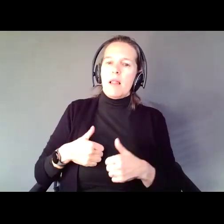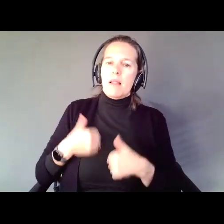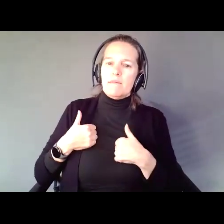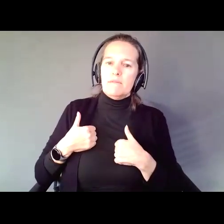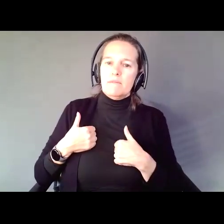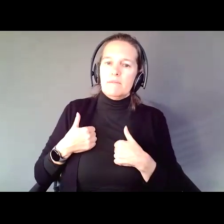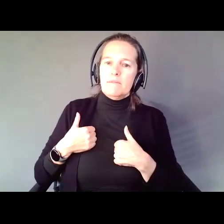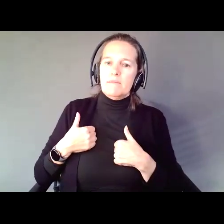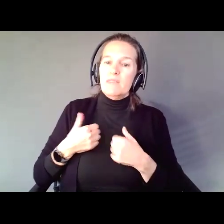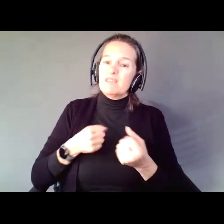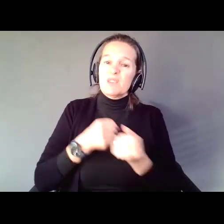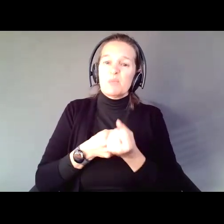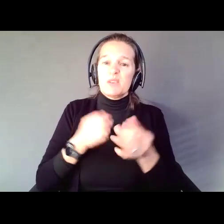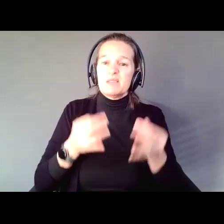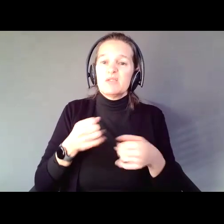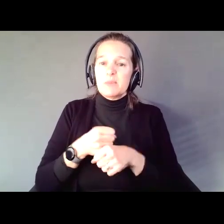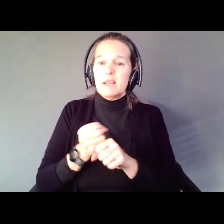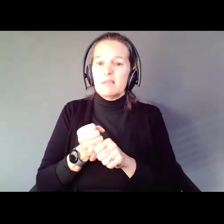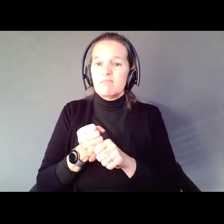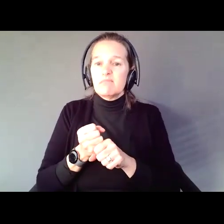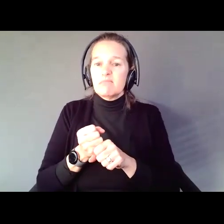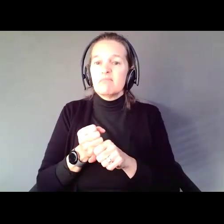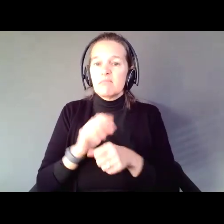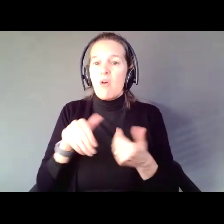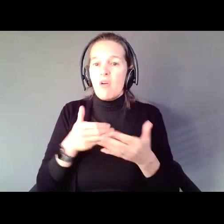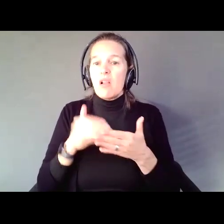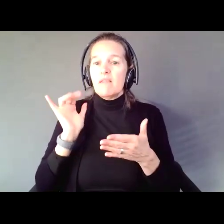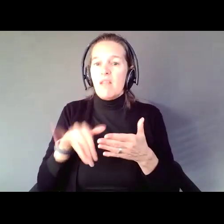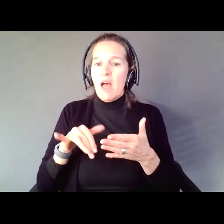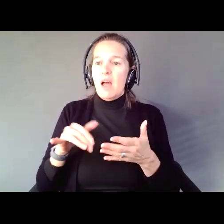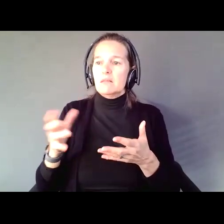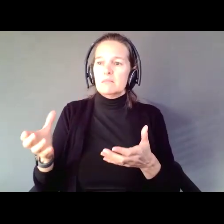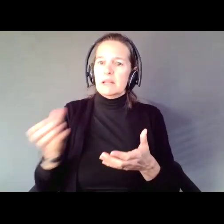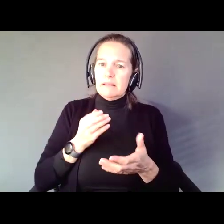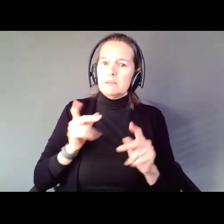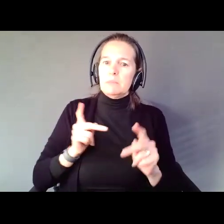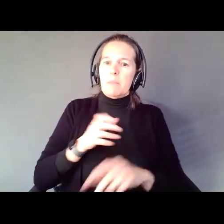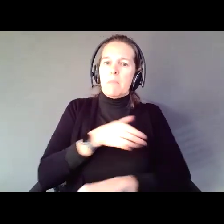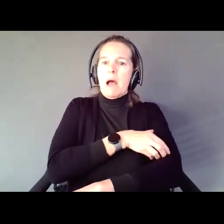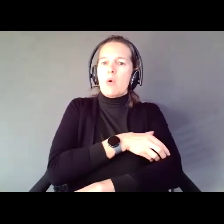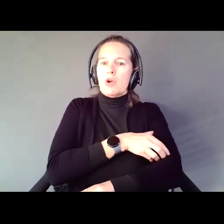Decision Making. All of these are giving people power in their lives. Giving people opportunities